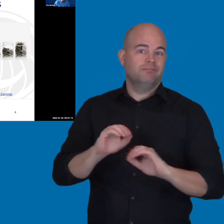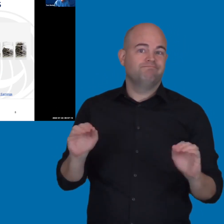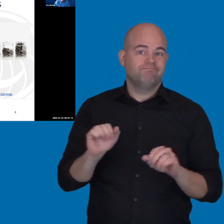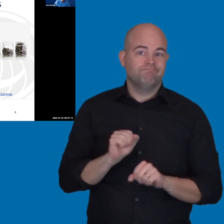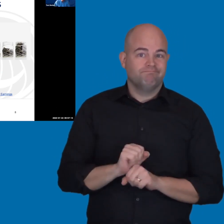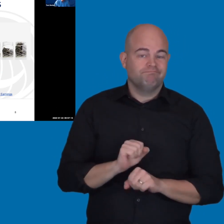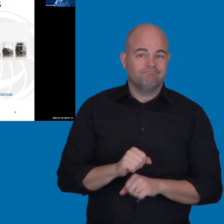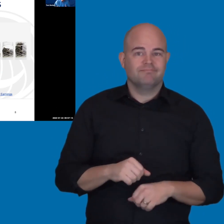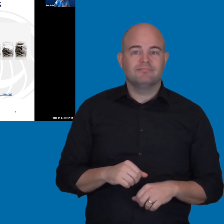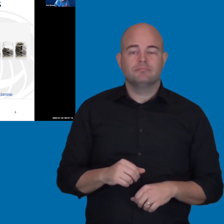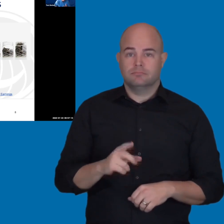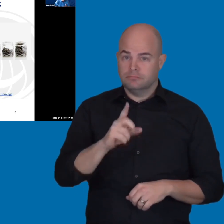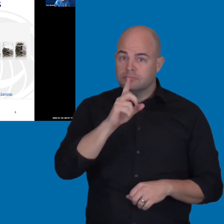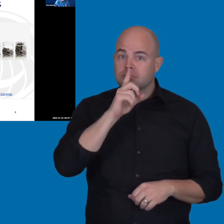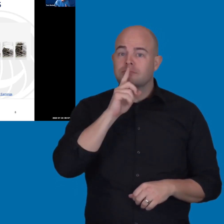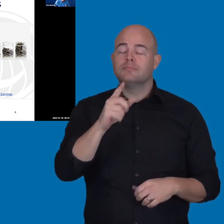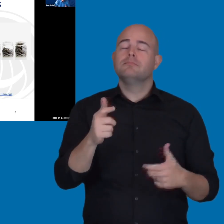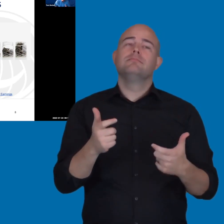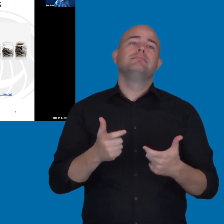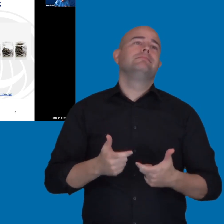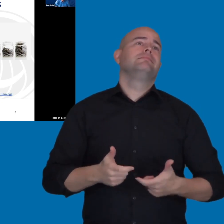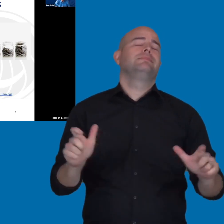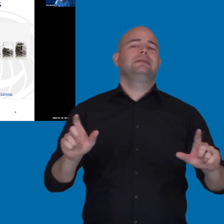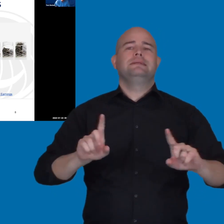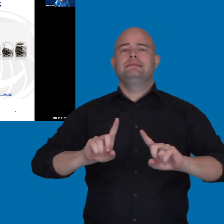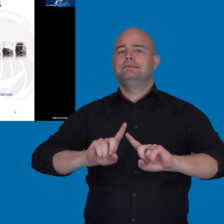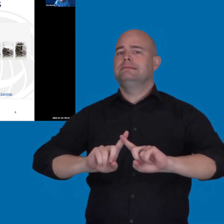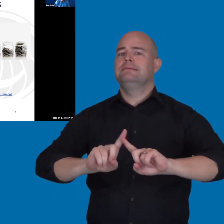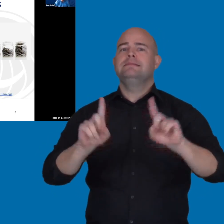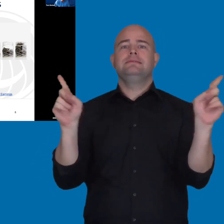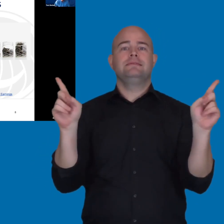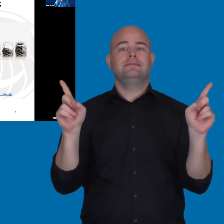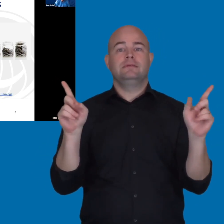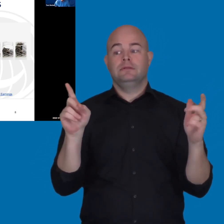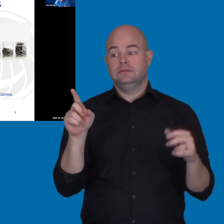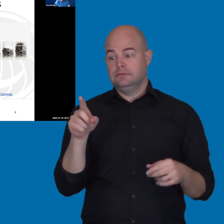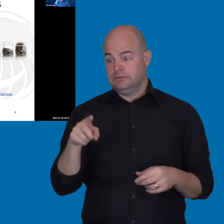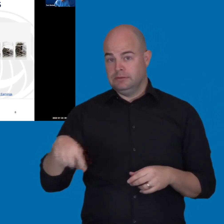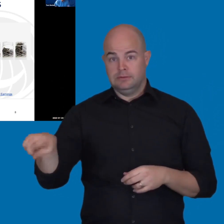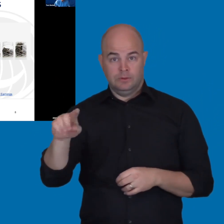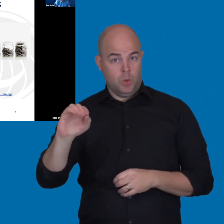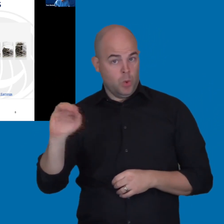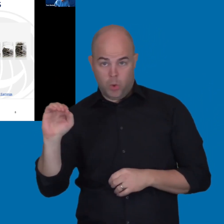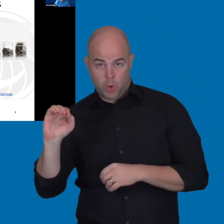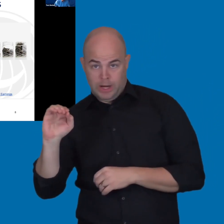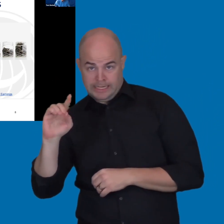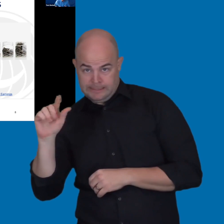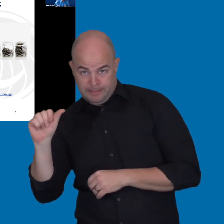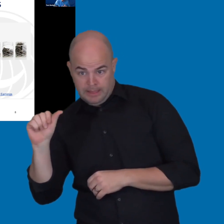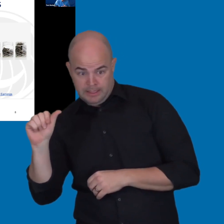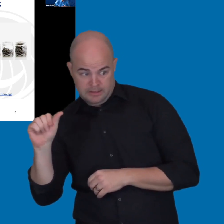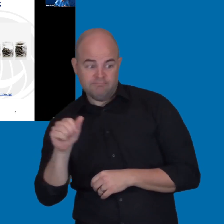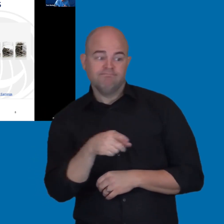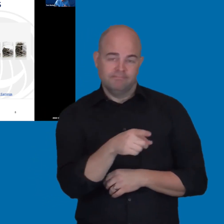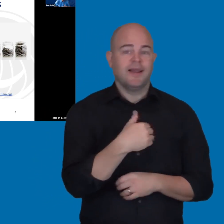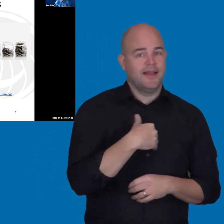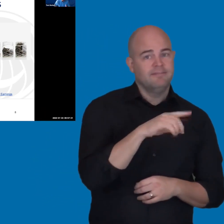There's this big disparity between individuals without a disability and those with a disability.